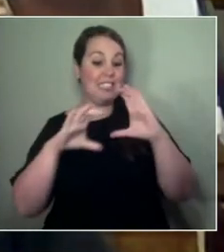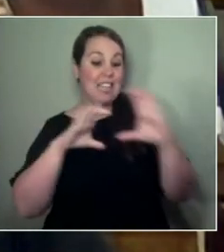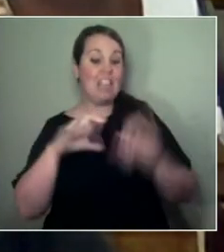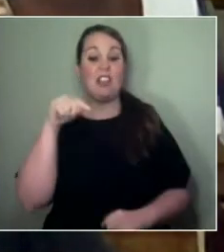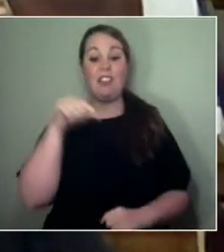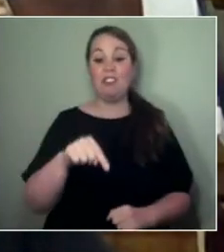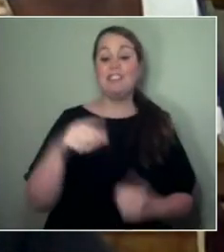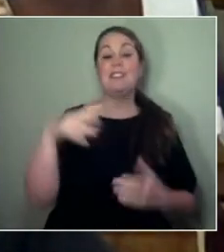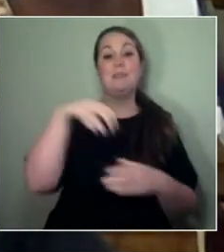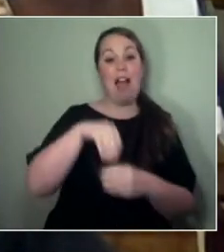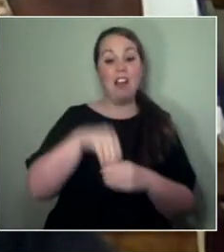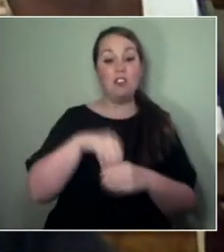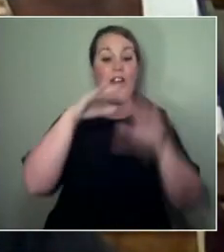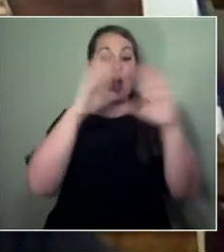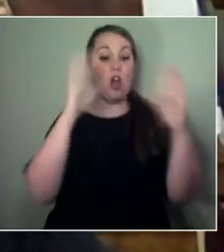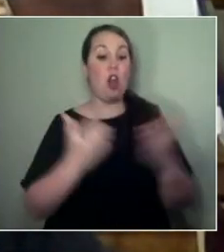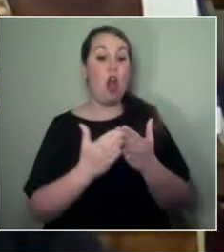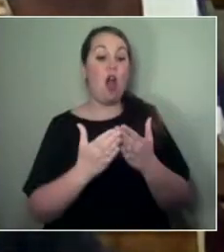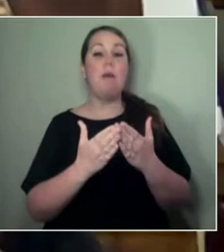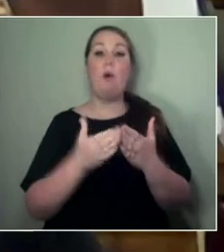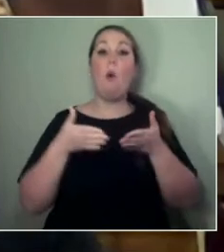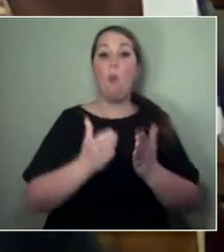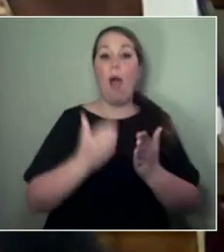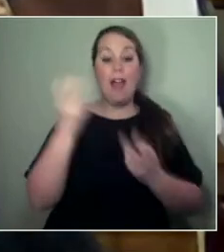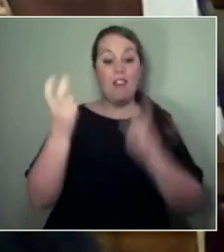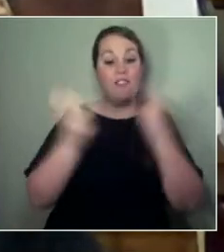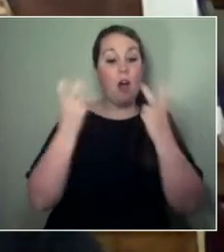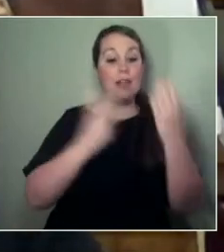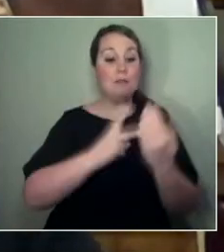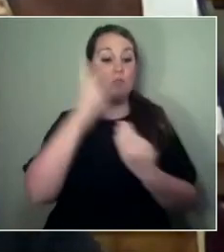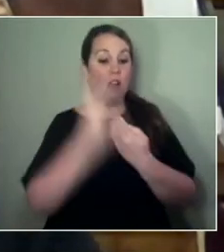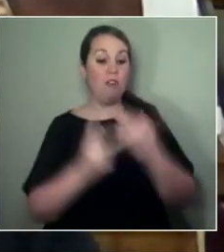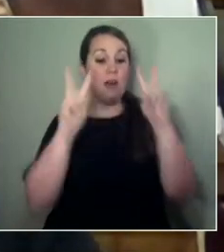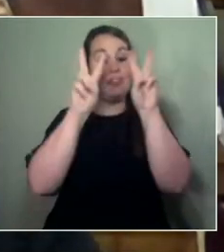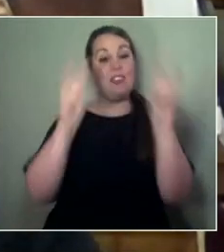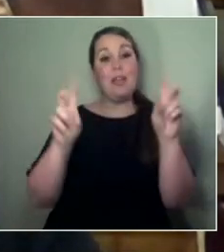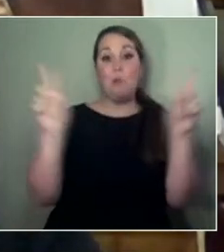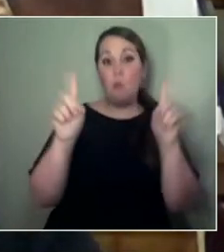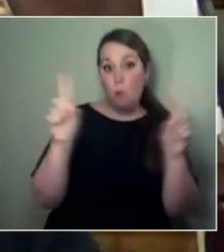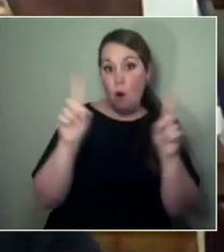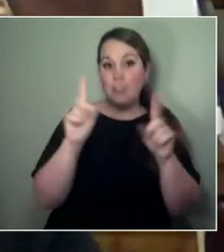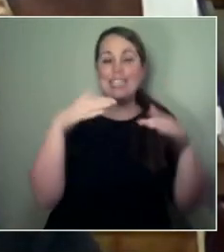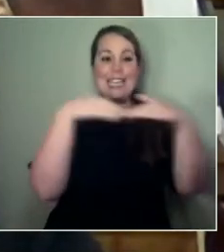and while many of us, I know, are feeling a little bit apprehensive about what the future may hold,